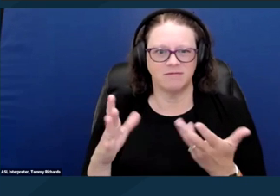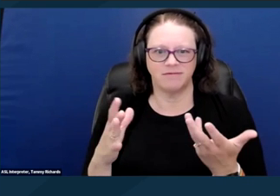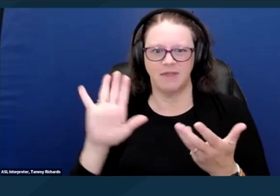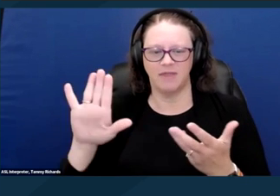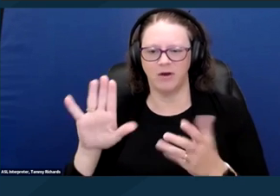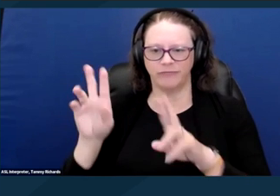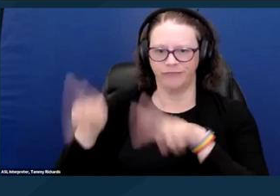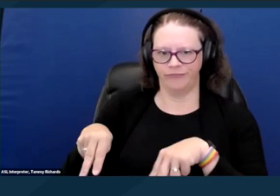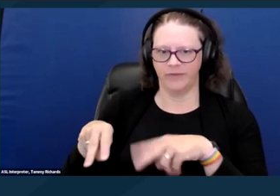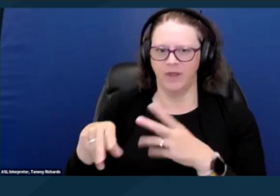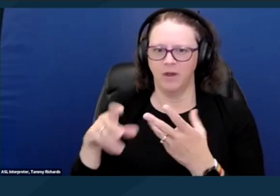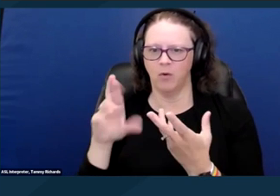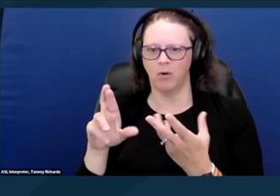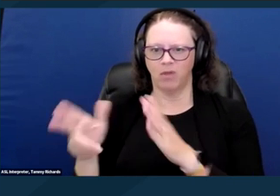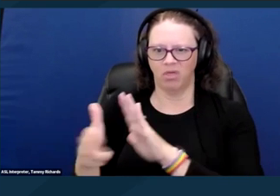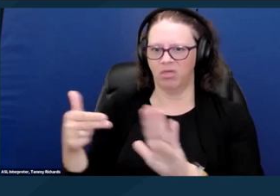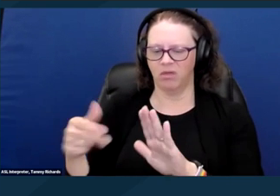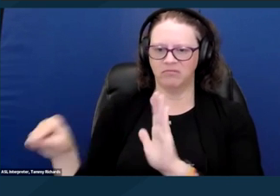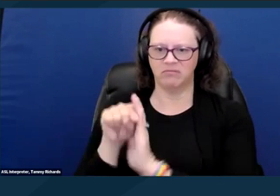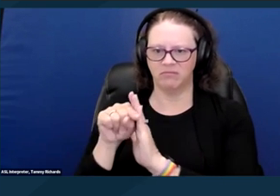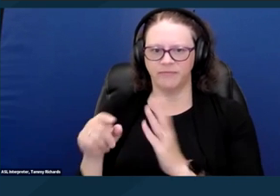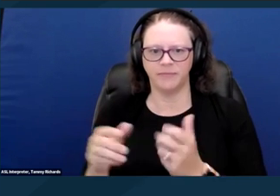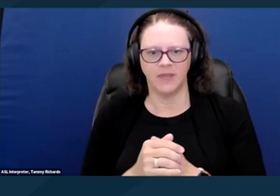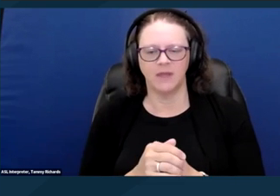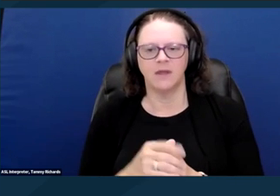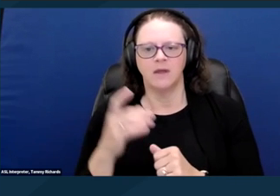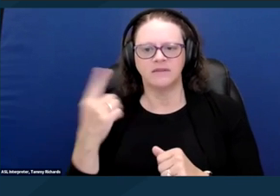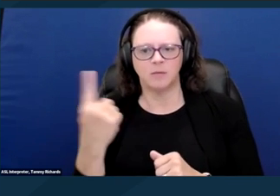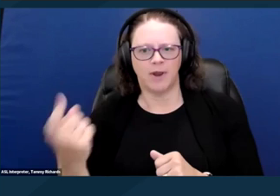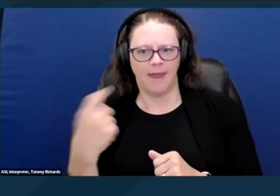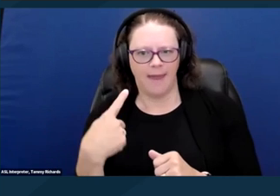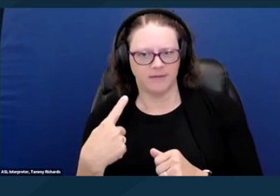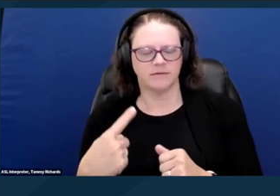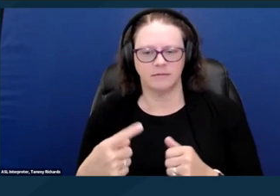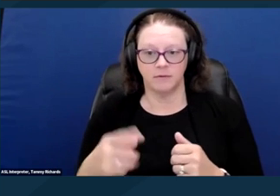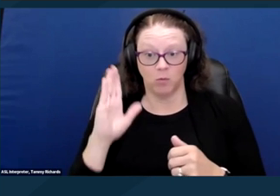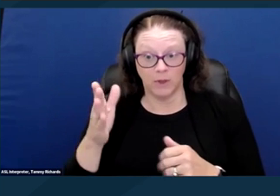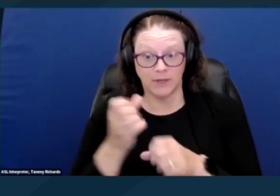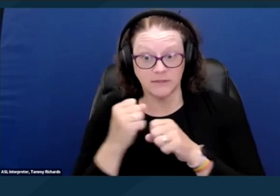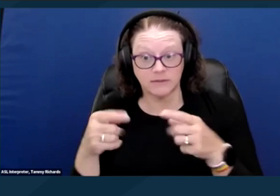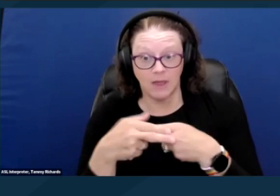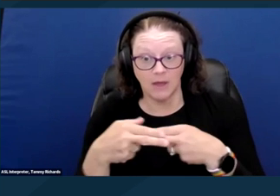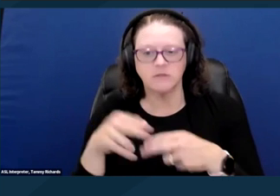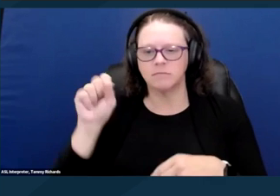And I see a question in the Q&A about you will get these slides, and they have active links, so where there's links to reports and things,